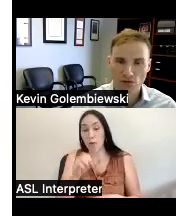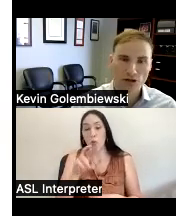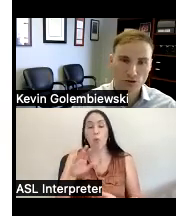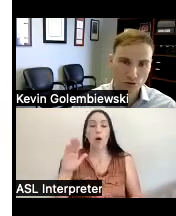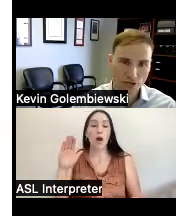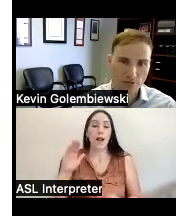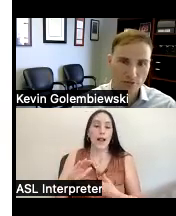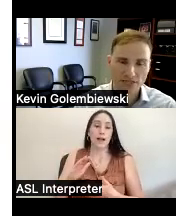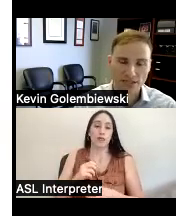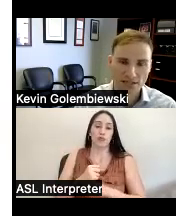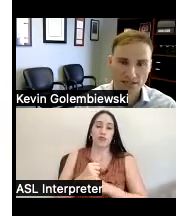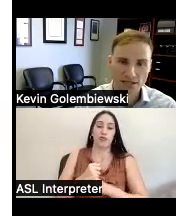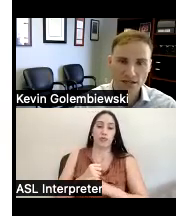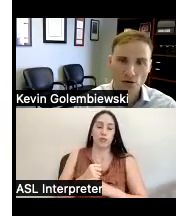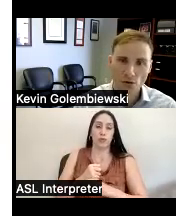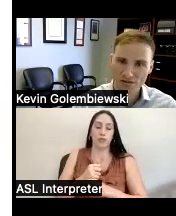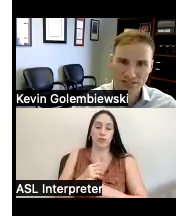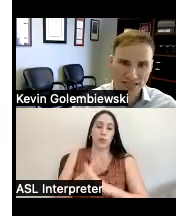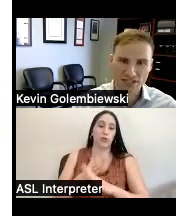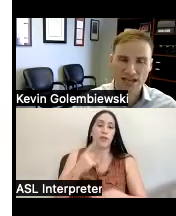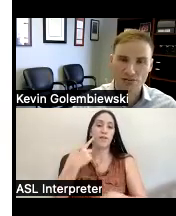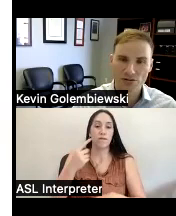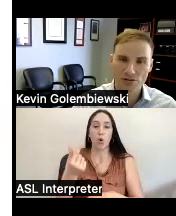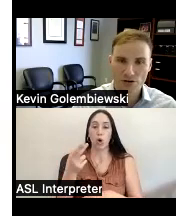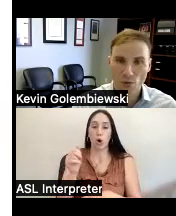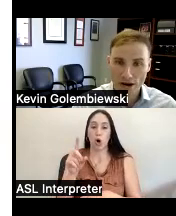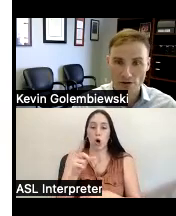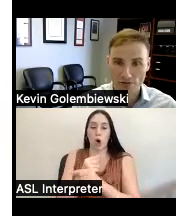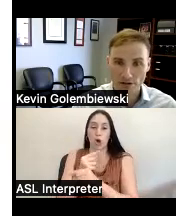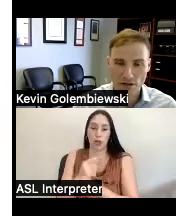can walk you through that process or even just educate you so that you're aware of it